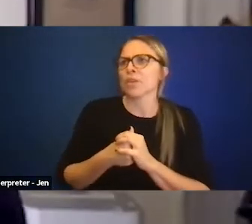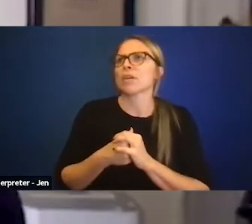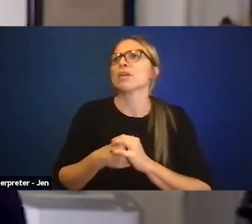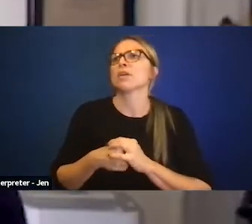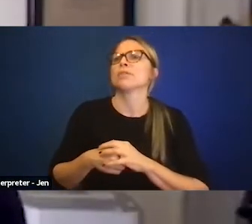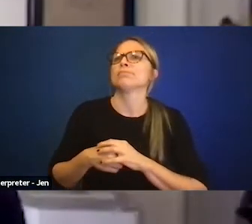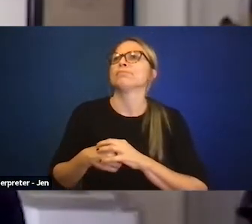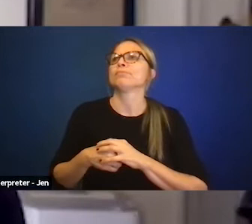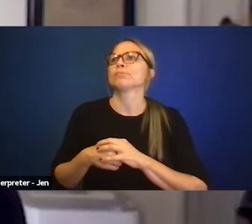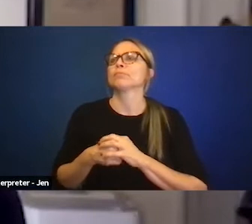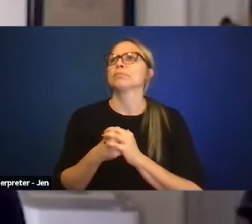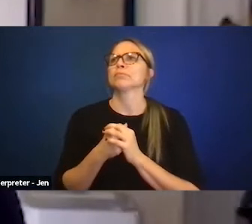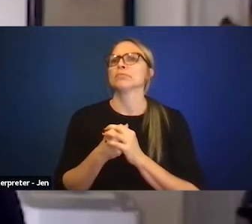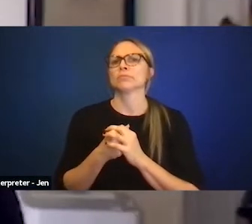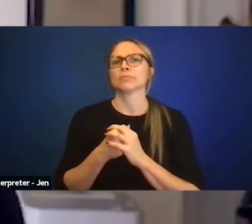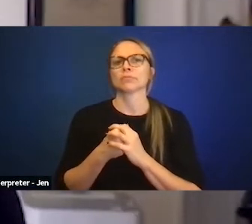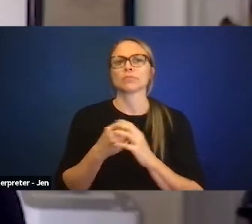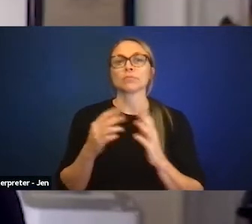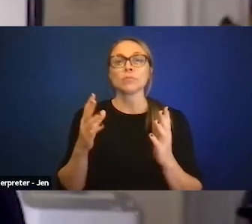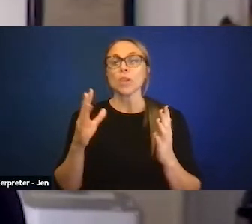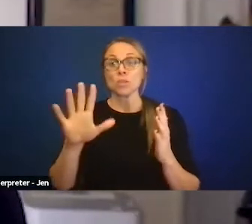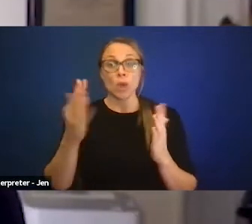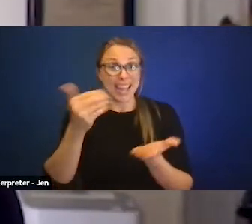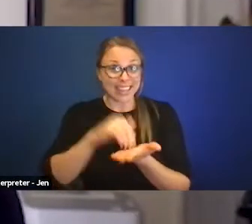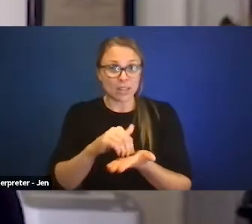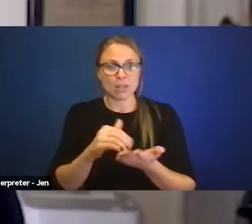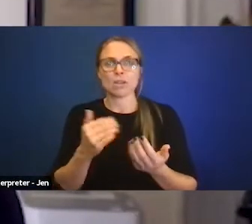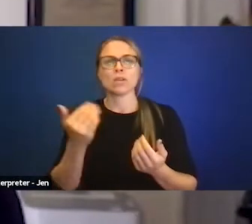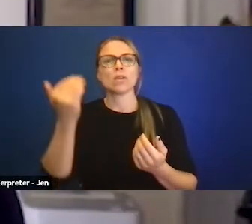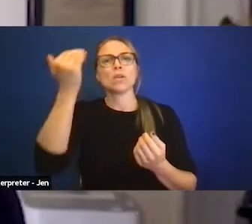of where people are now, what their knowledge is,